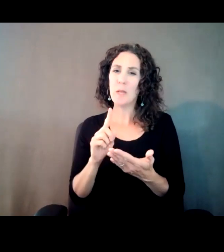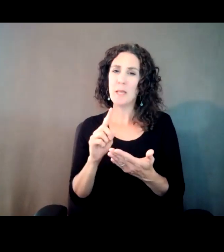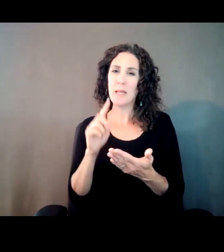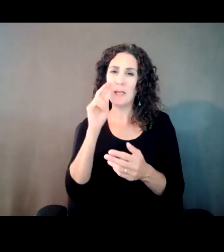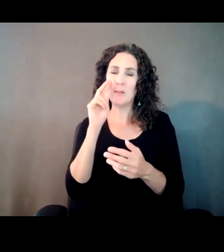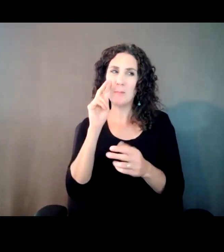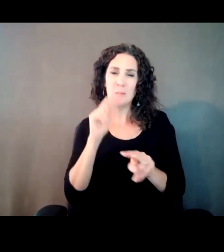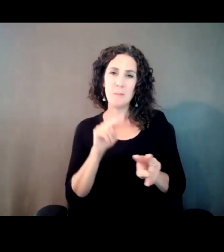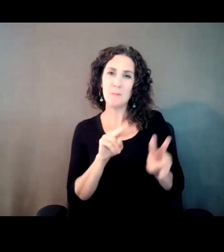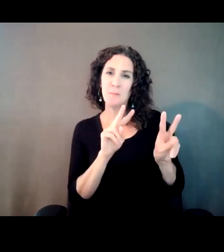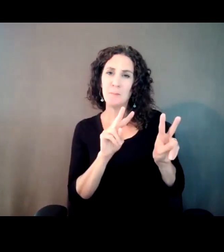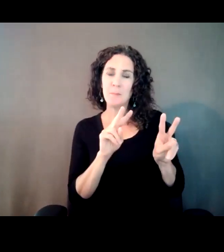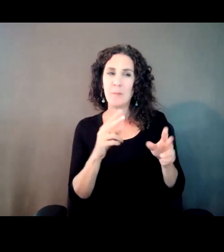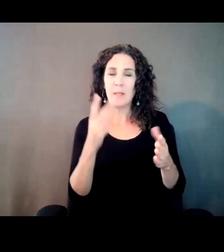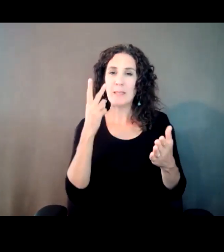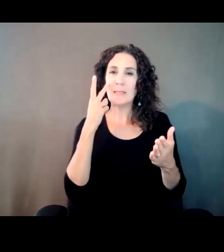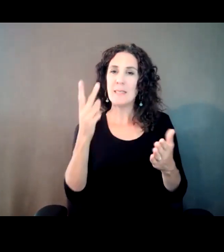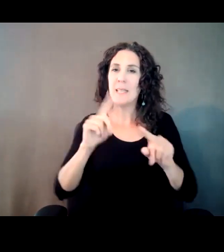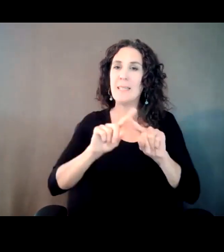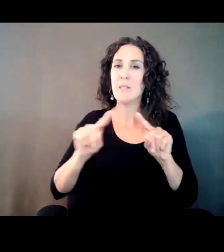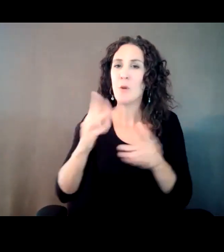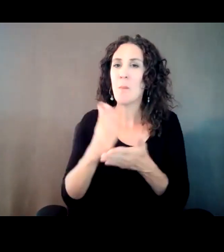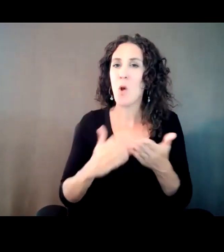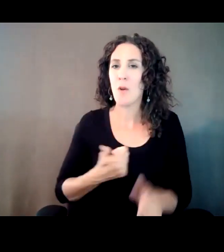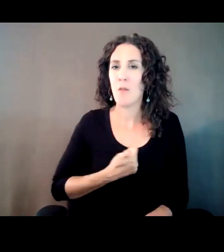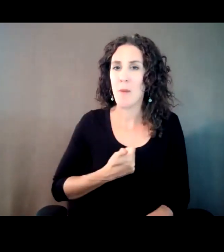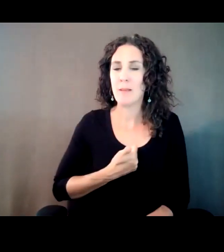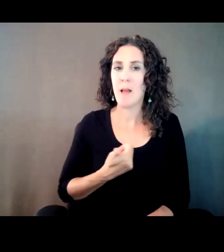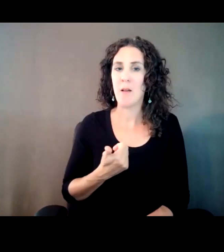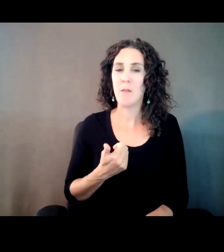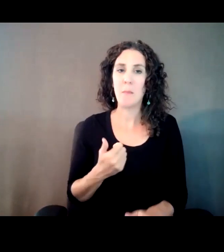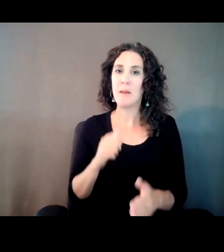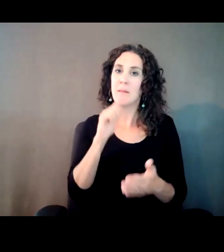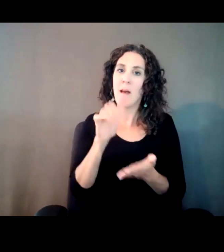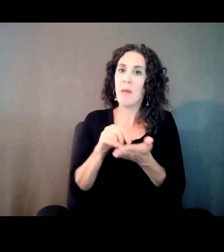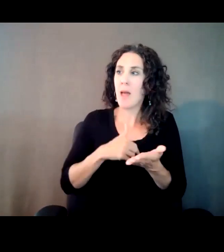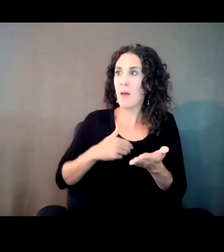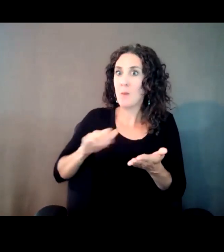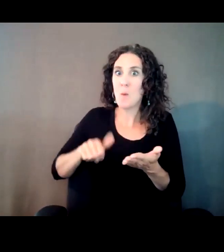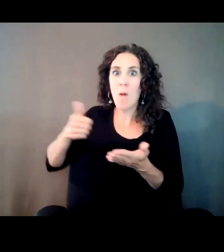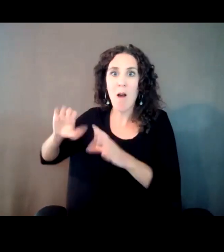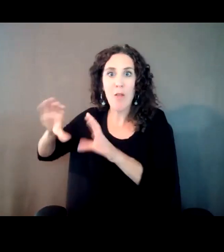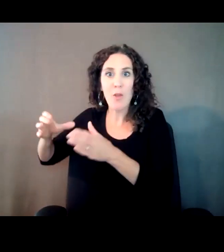him to just not know that I had this whole other life and this whole other passion that